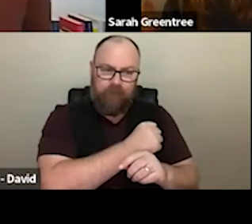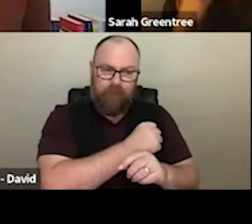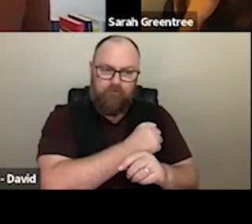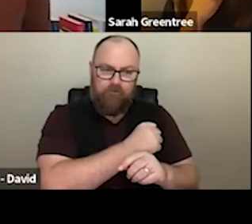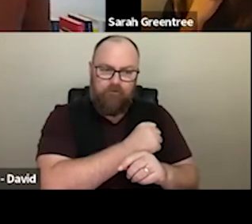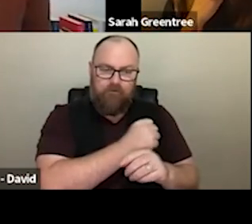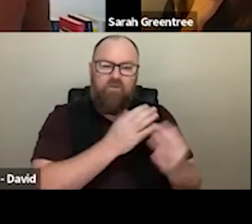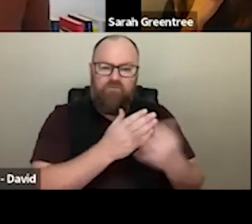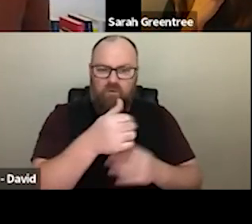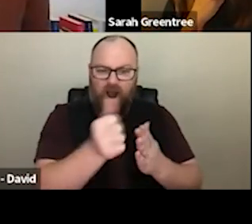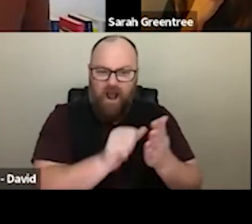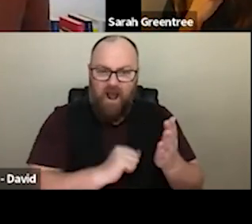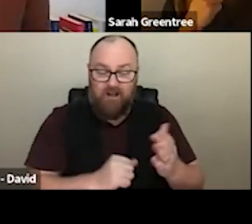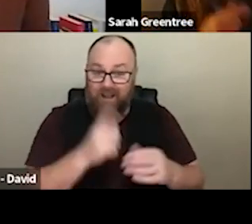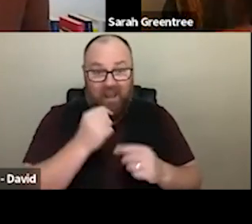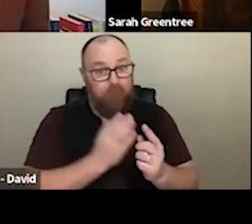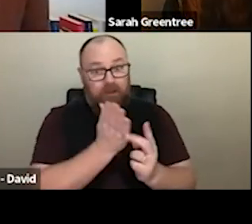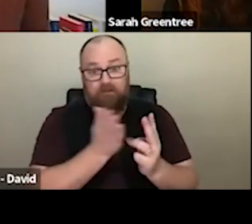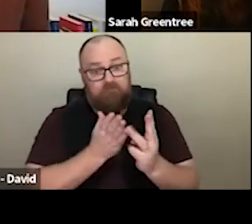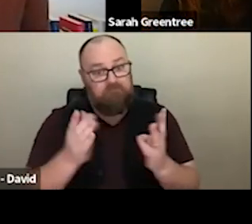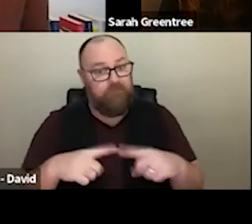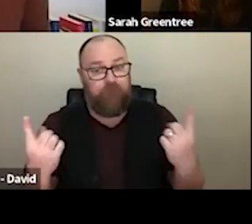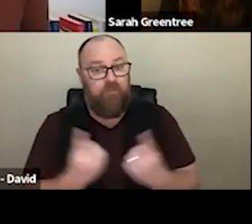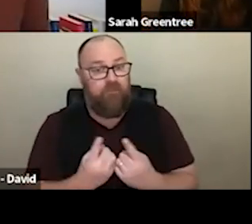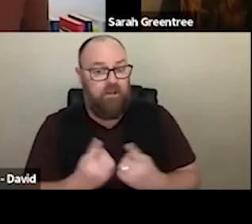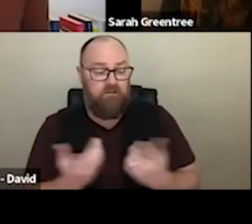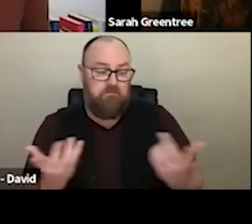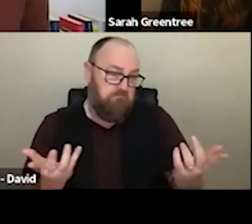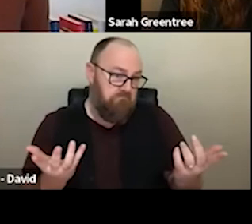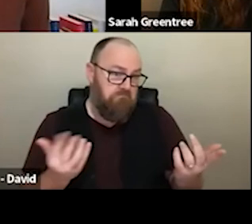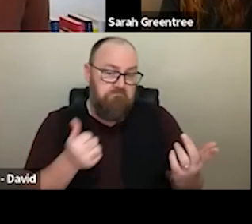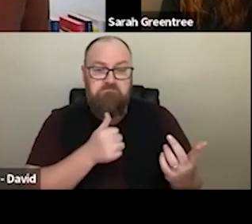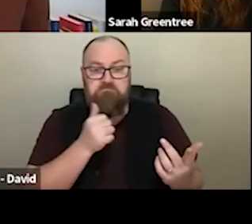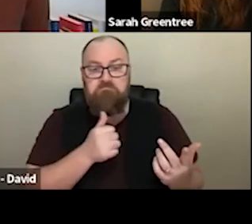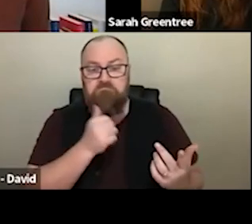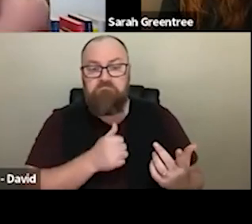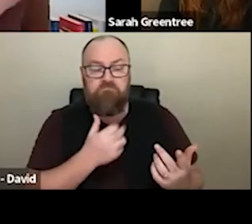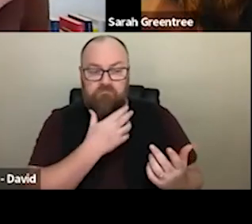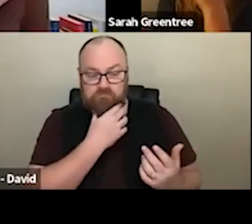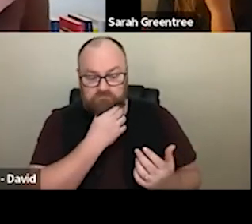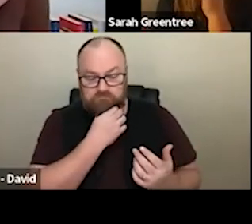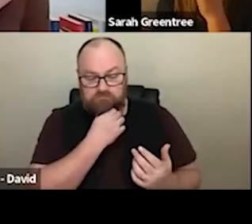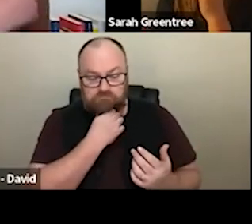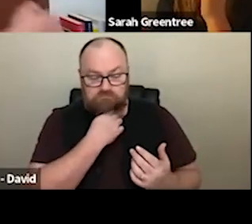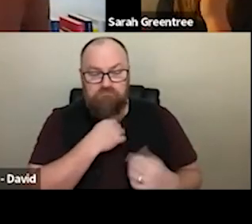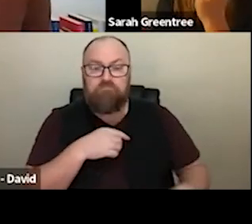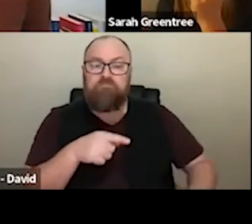and and what it wants to achieve artistically can be across a very broad range of activity so you know we sort of talk You know, we sort of talk about artistic quality,